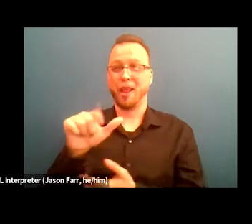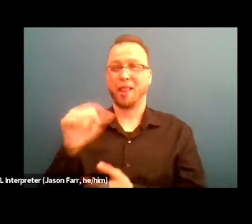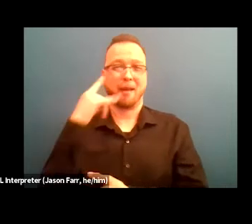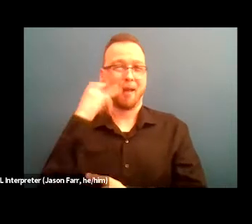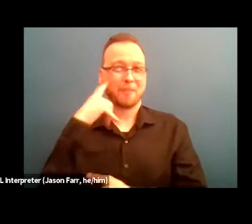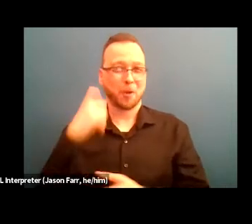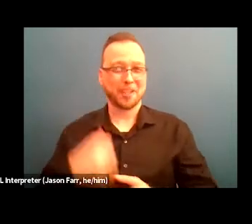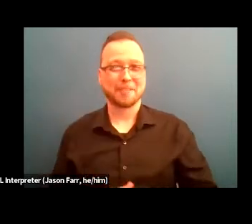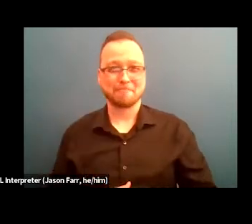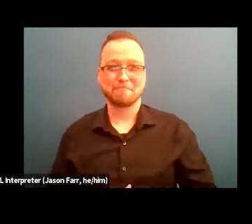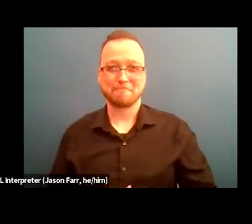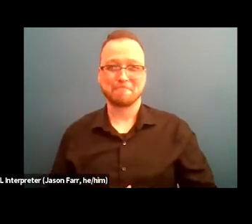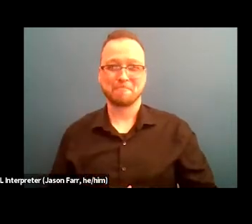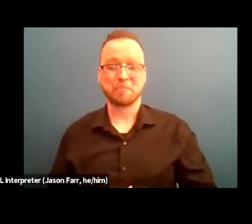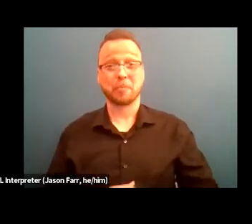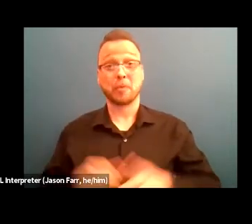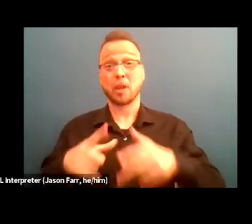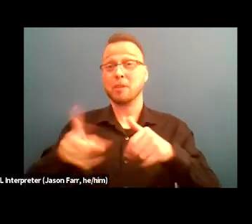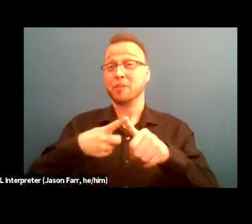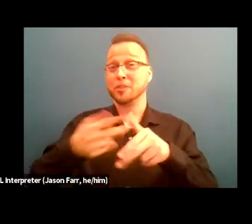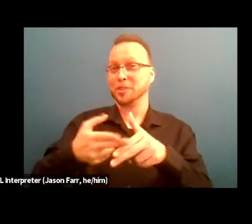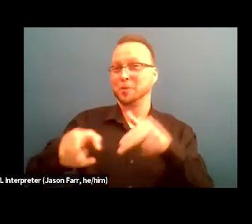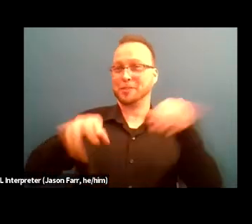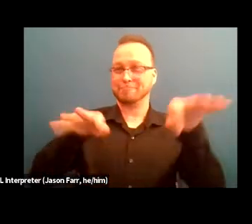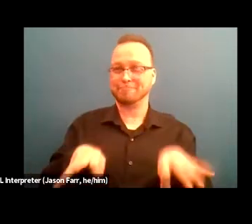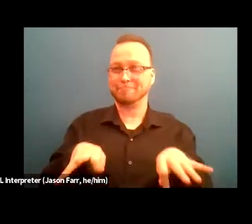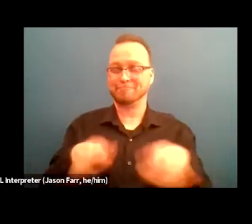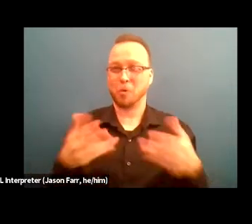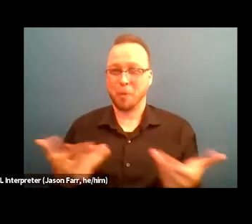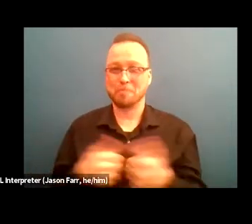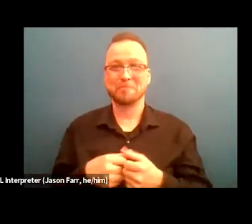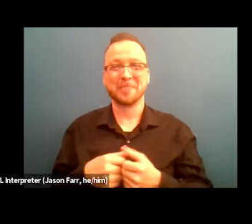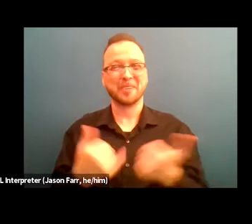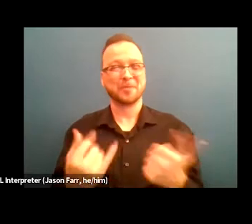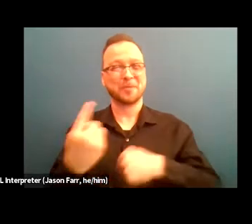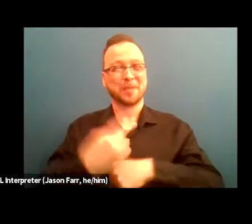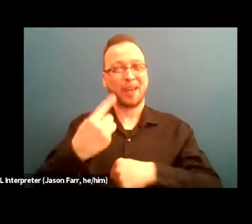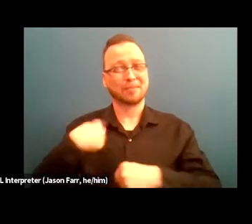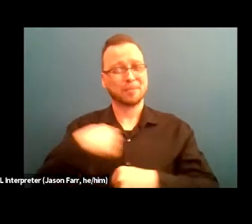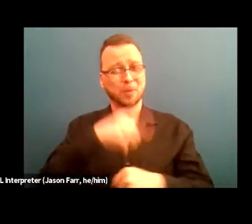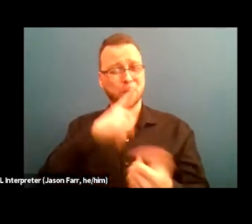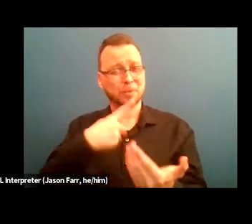So the next slide, yeah, but first a quick definition. So today's presentation is gonna discuss again meaningful strategies for collaboration